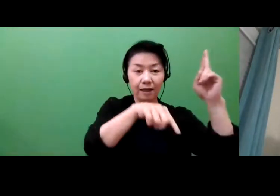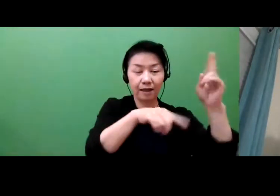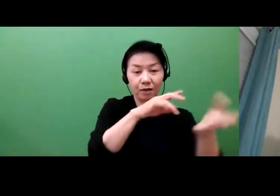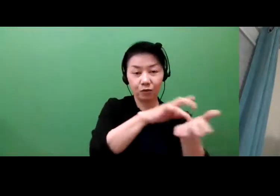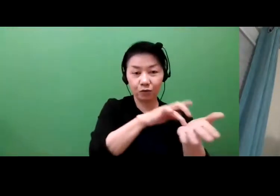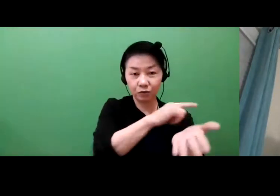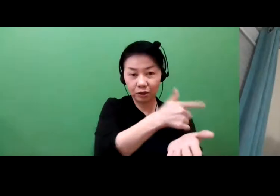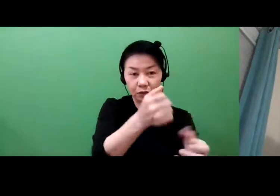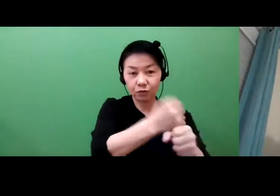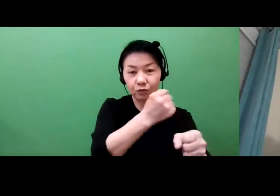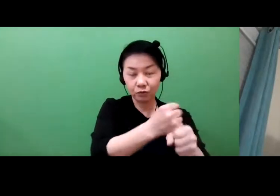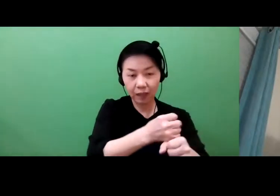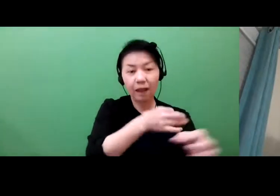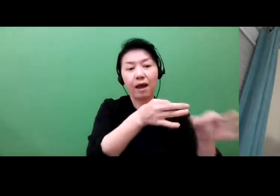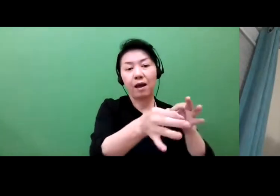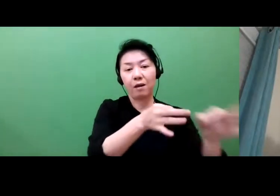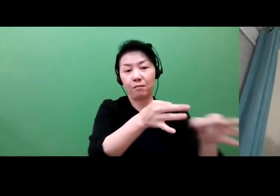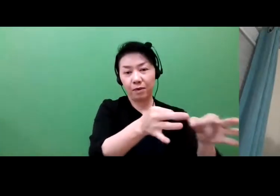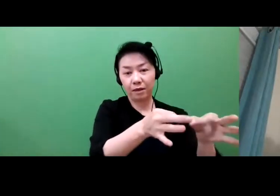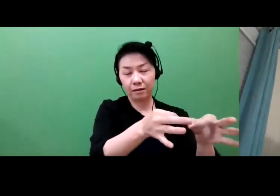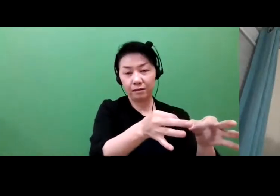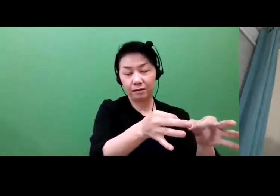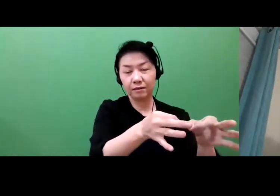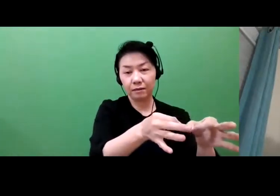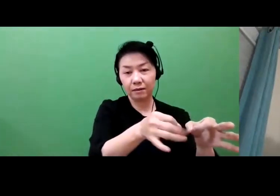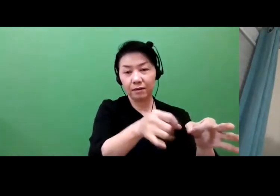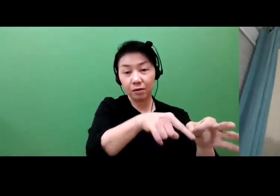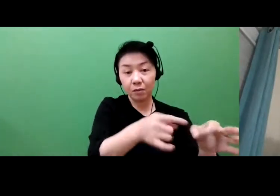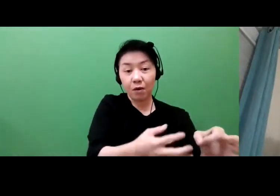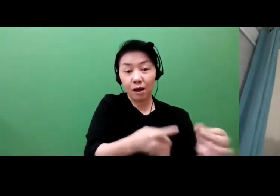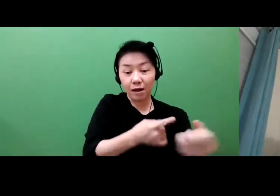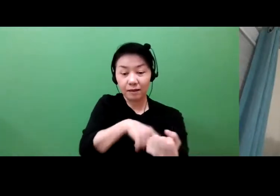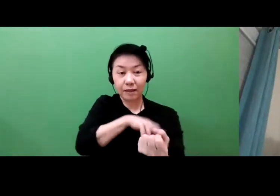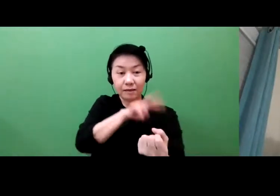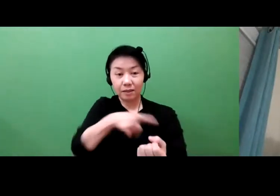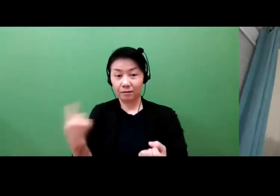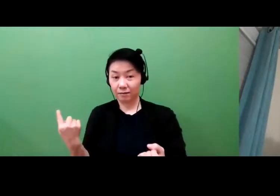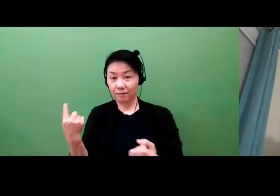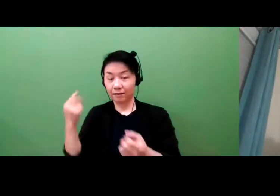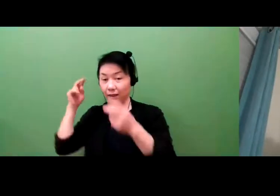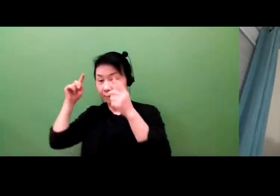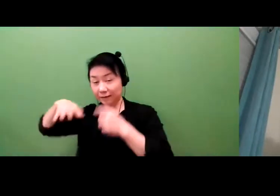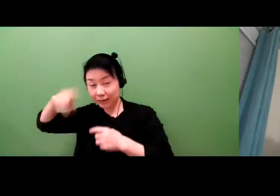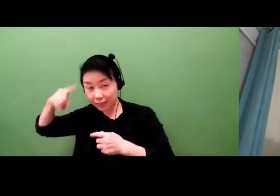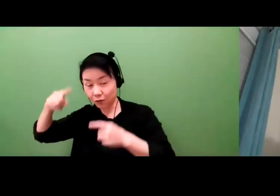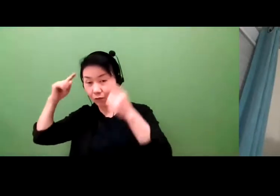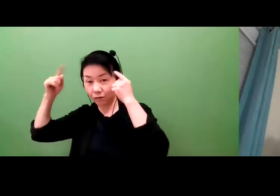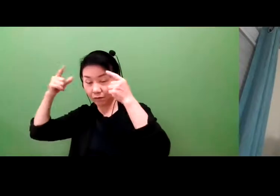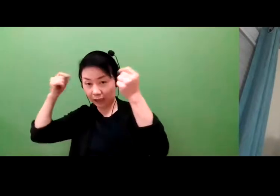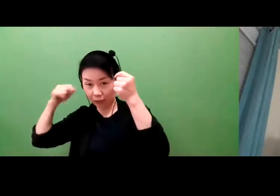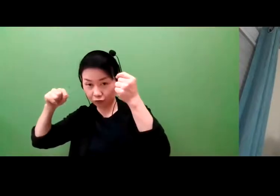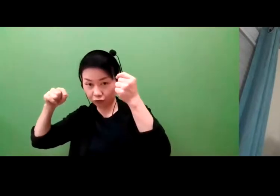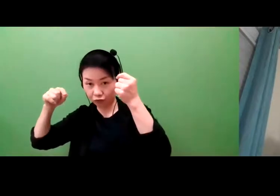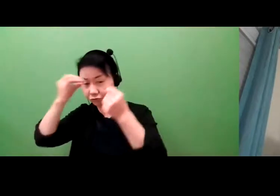is through some form of intellectual property. The big company is important because they not only